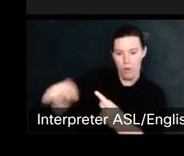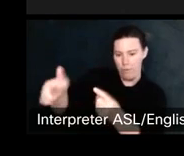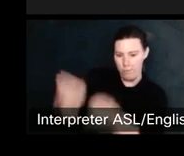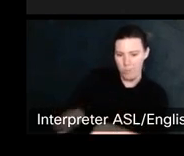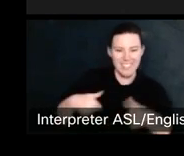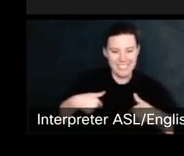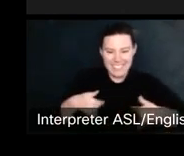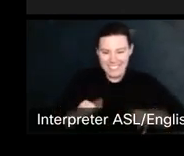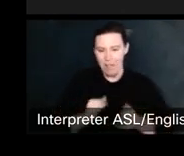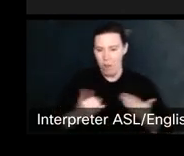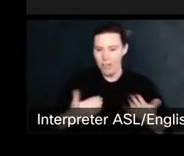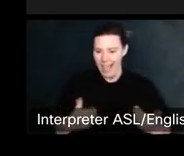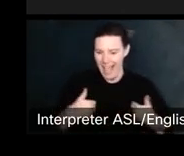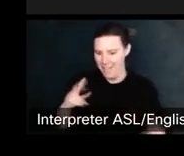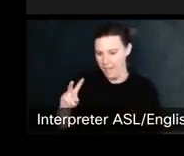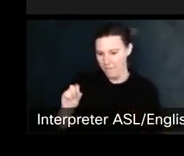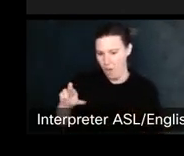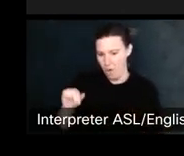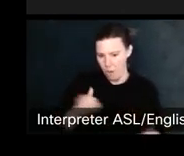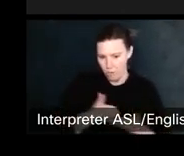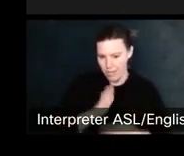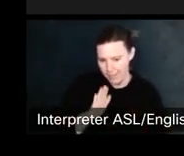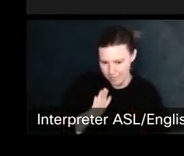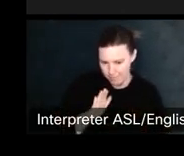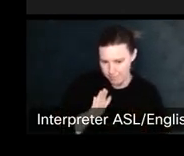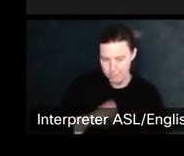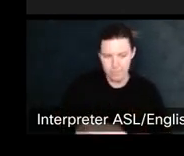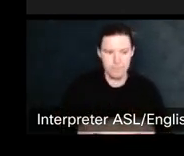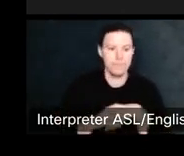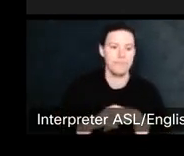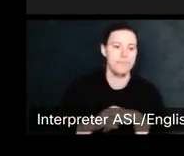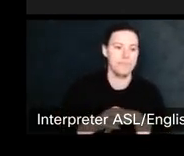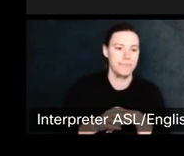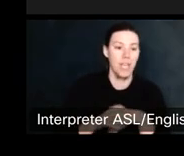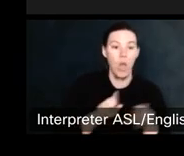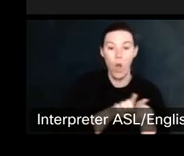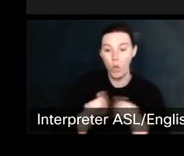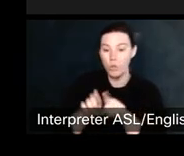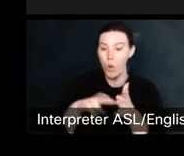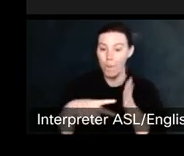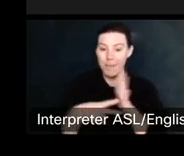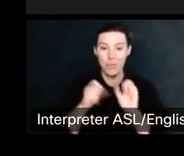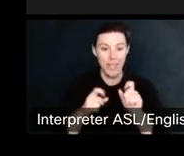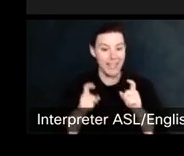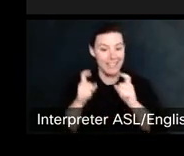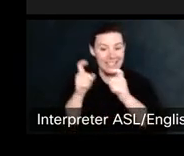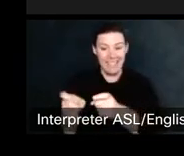that means that it can be transferred via wills and you can also give your rights away. However. however